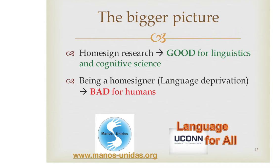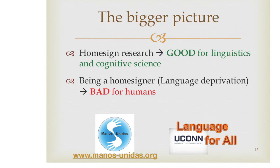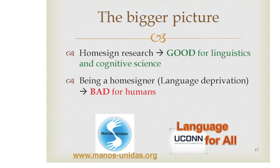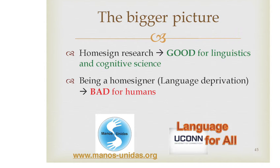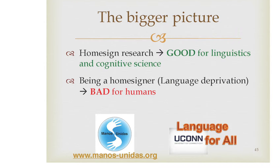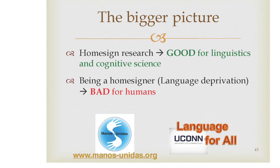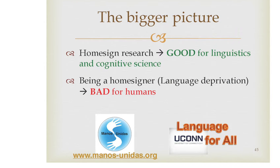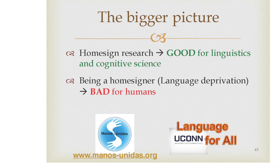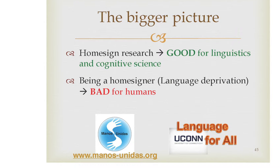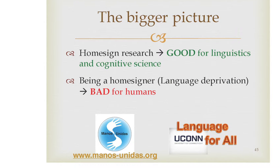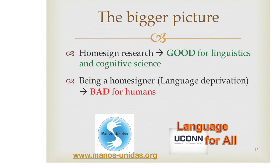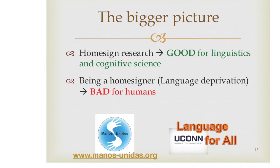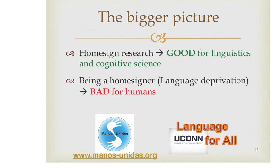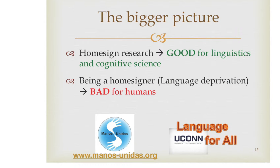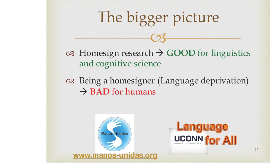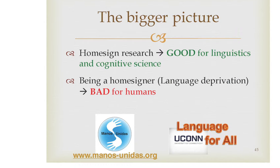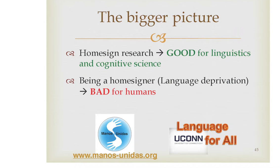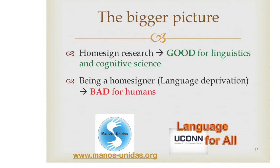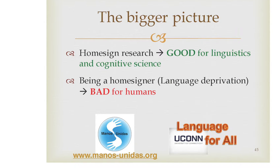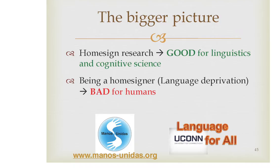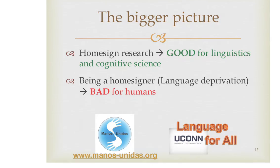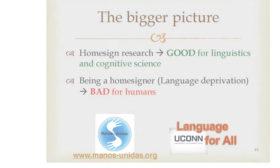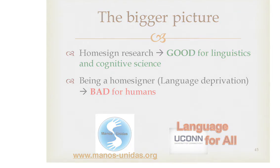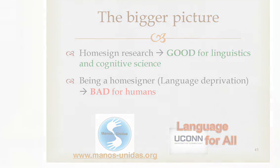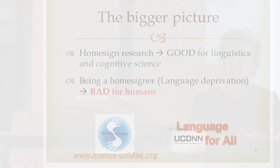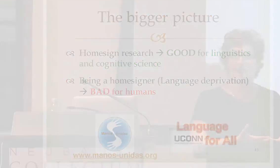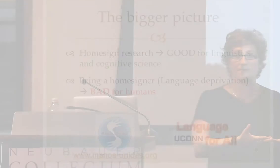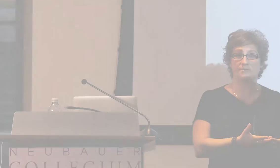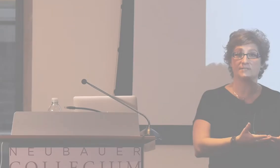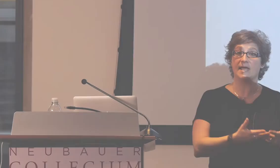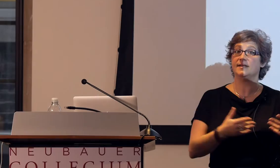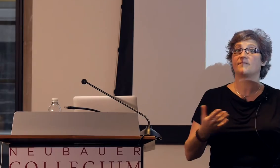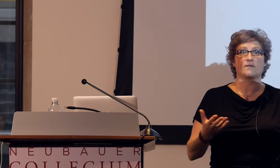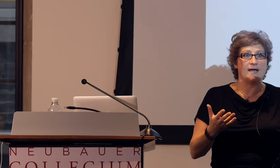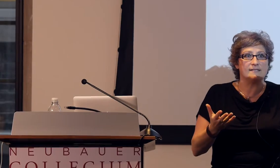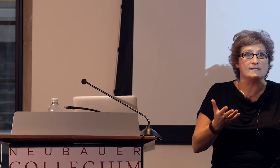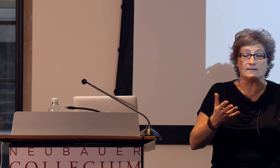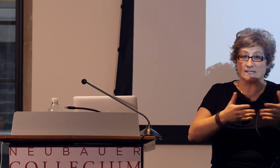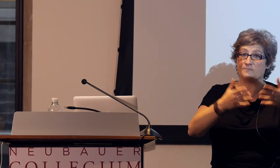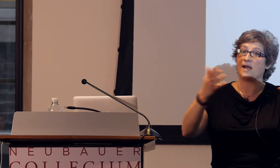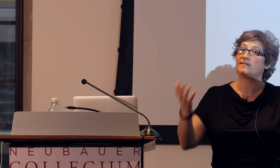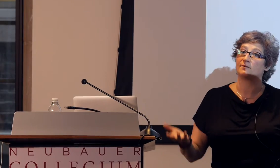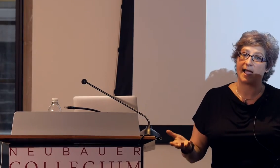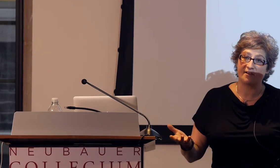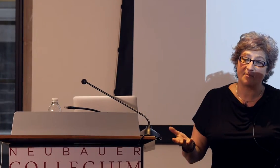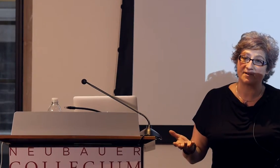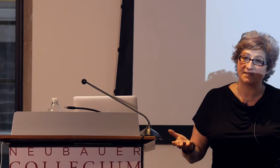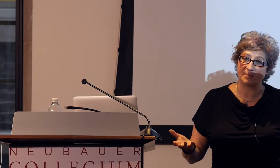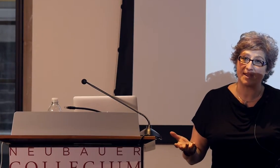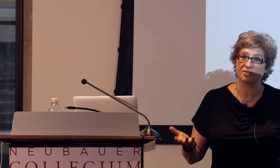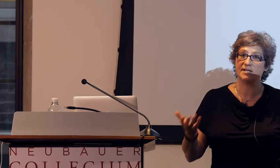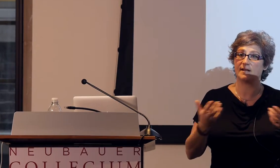We talked earlier in the day about how homesigners, nevertheless, despite their lack of participation